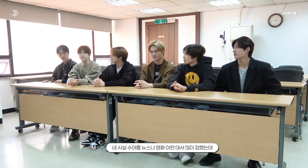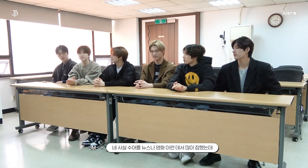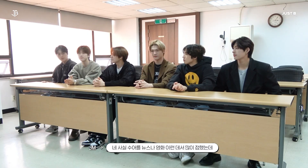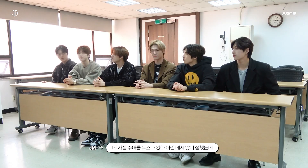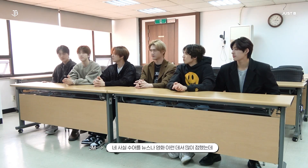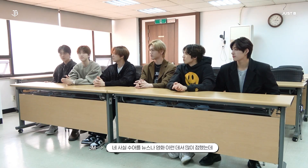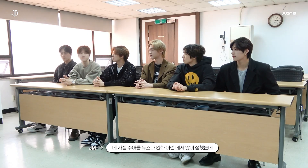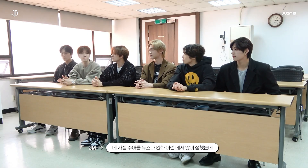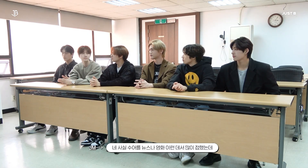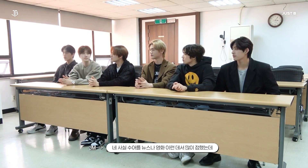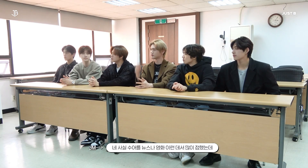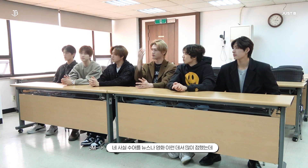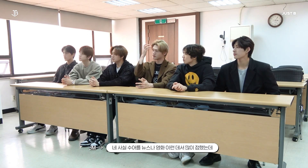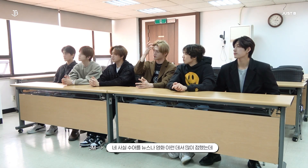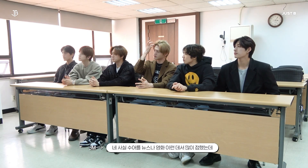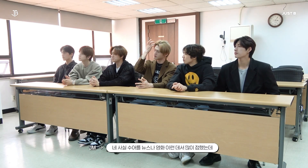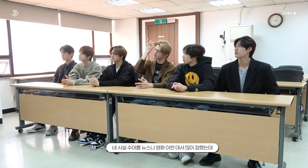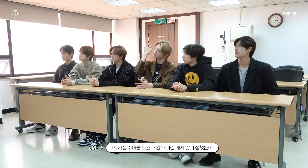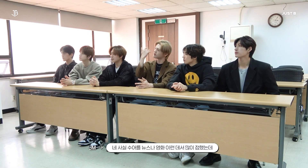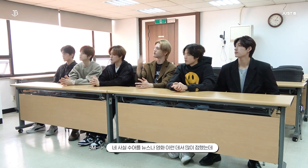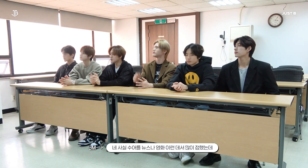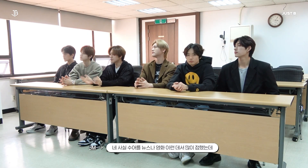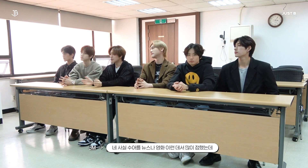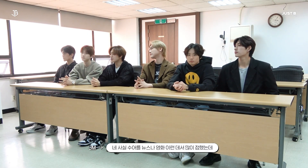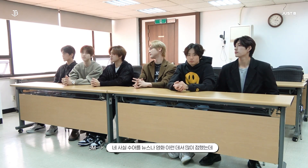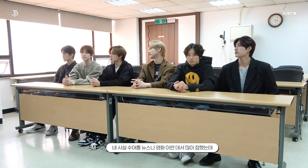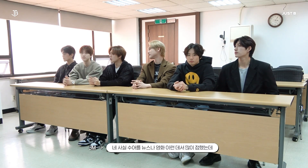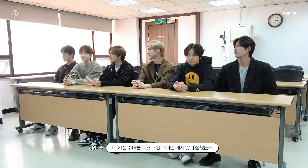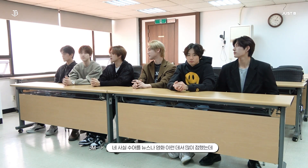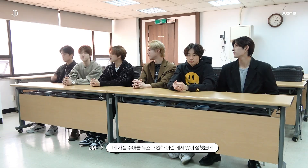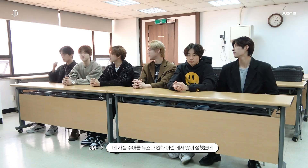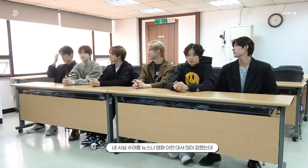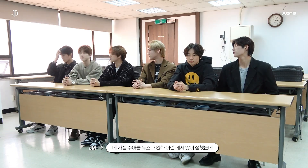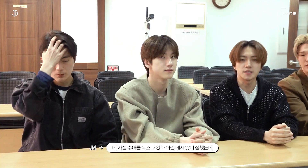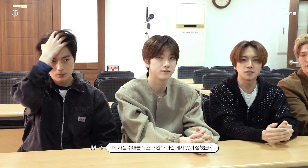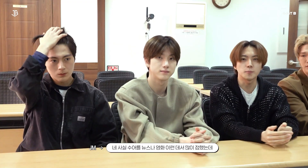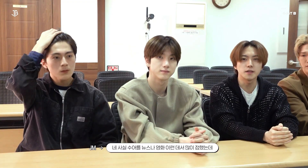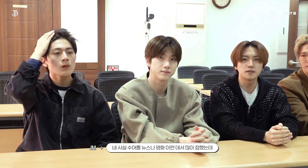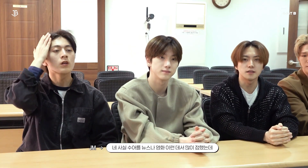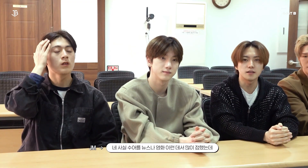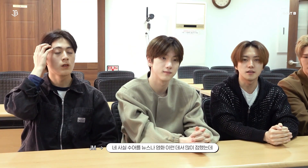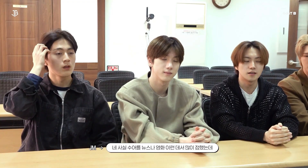I had only seen sign language in the news and in movies